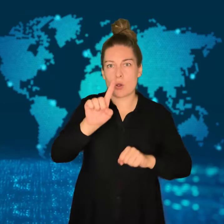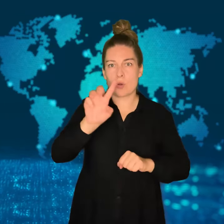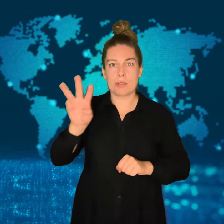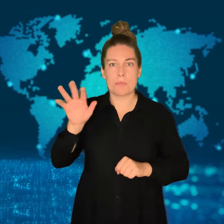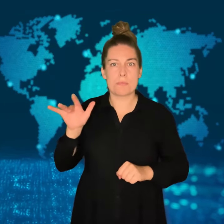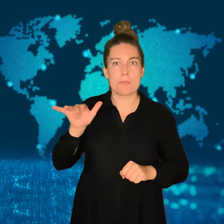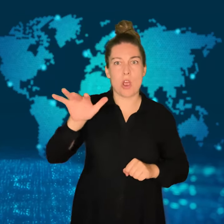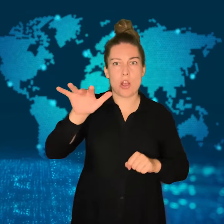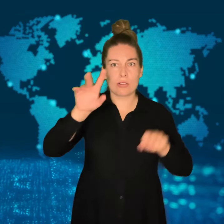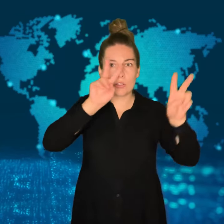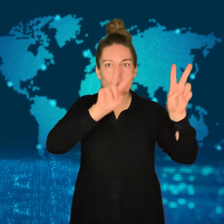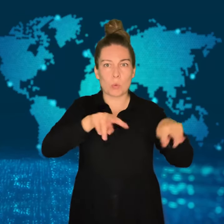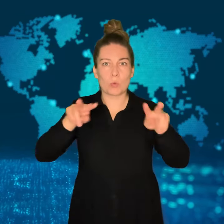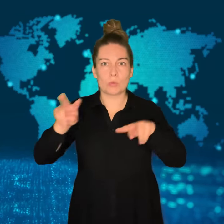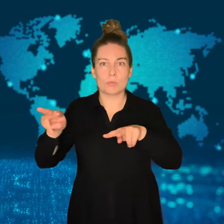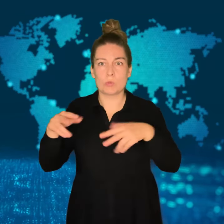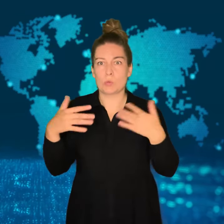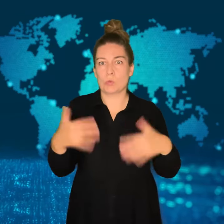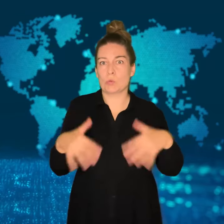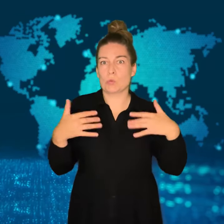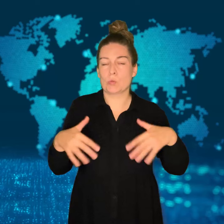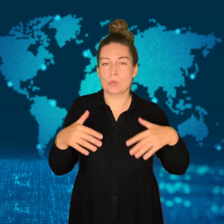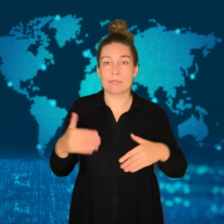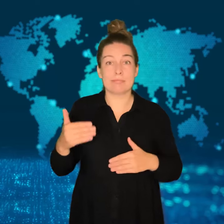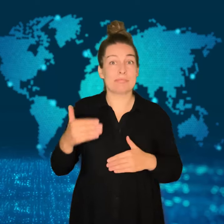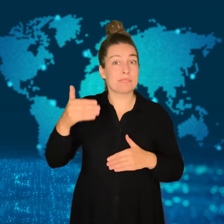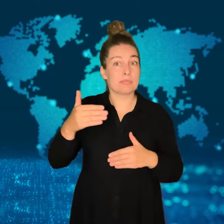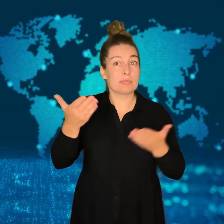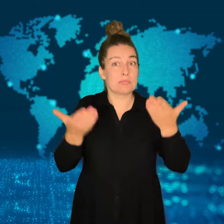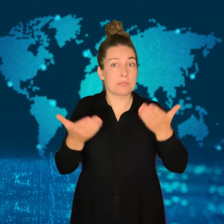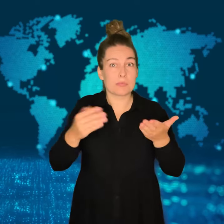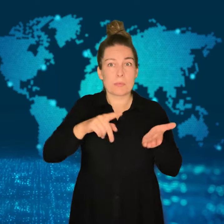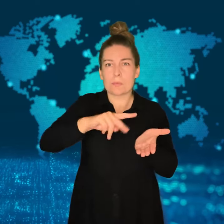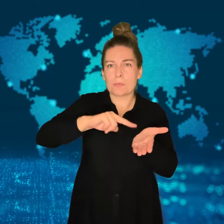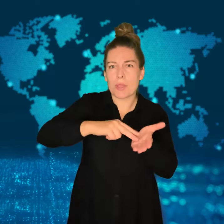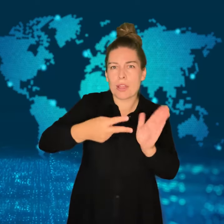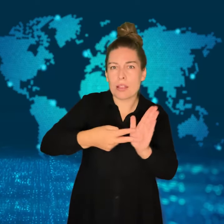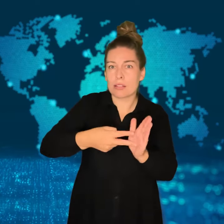If they stay overnight, they will be exempt from the charge.